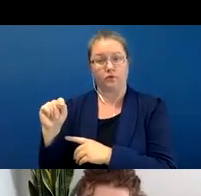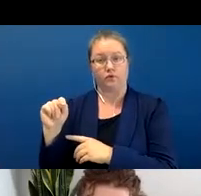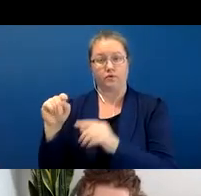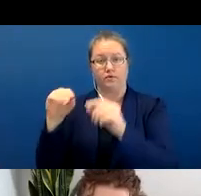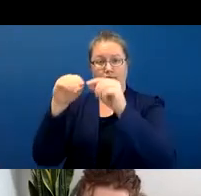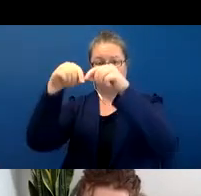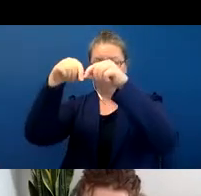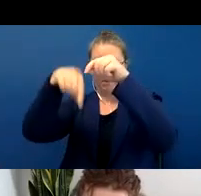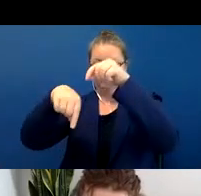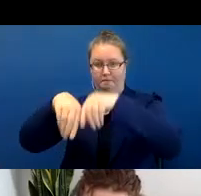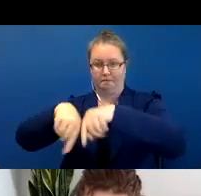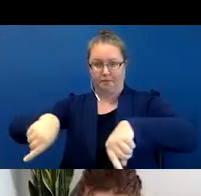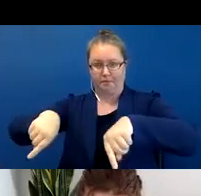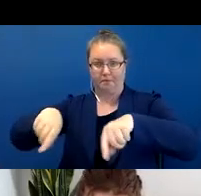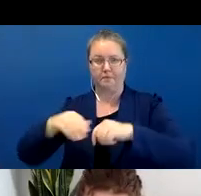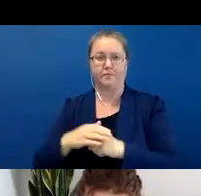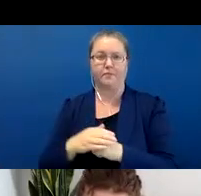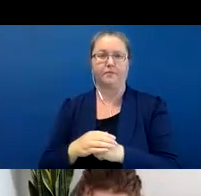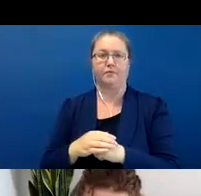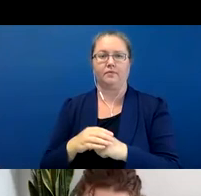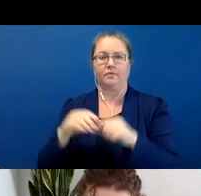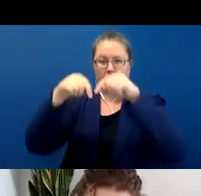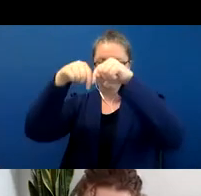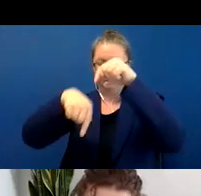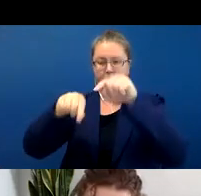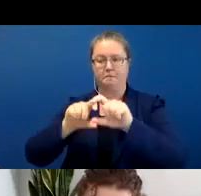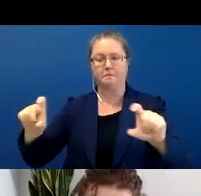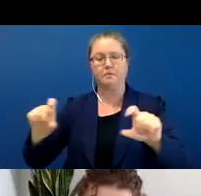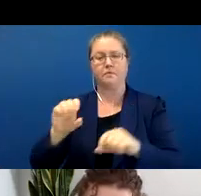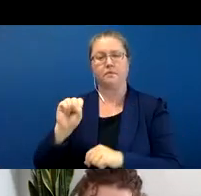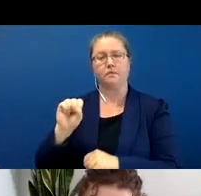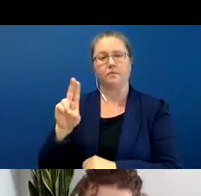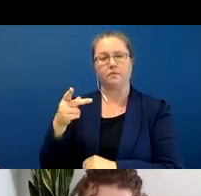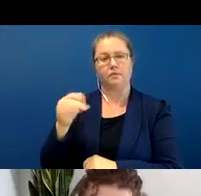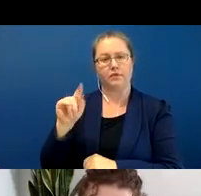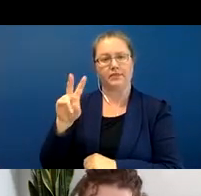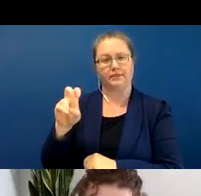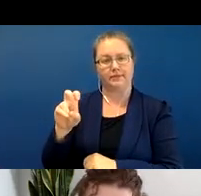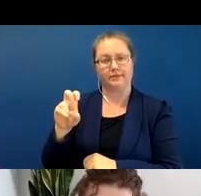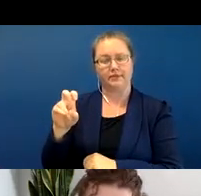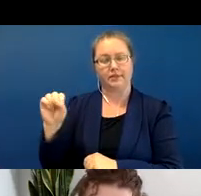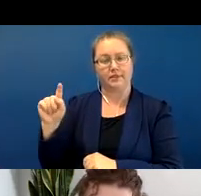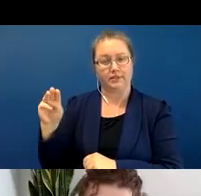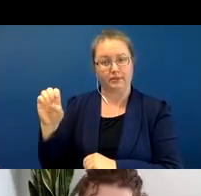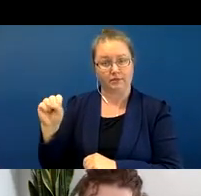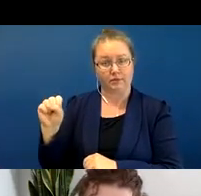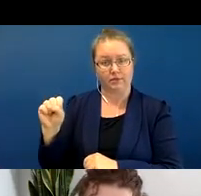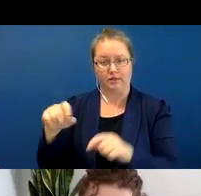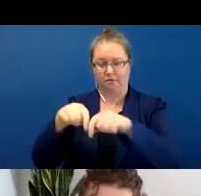stems and those can be further broken down into stems that describe the inherent properties